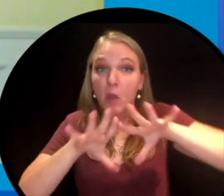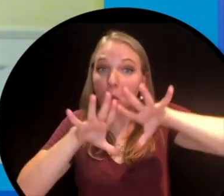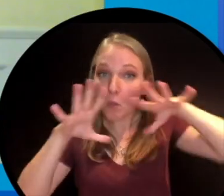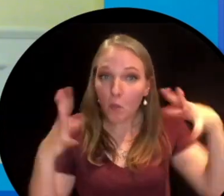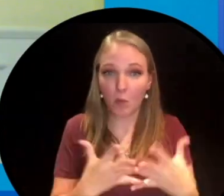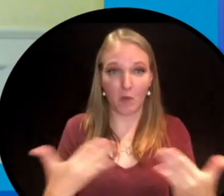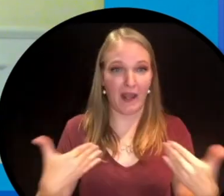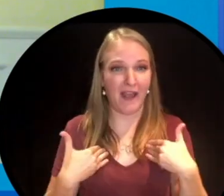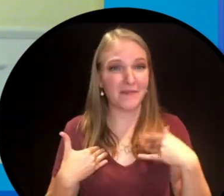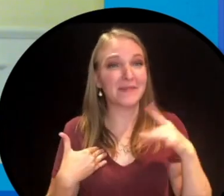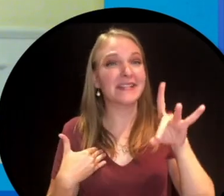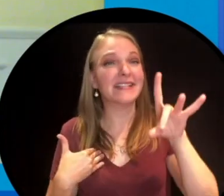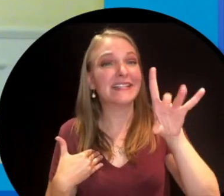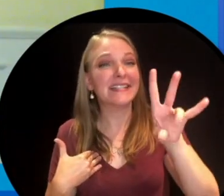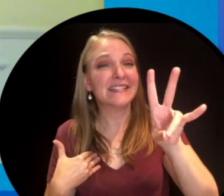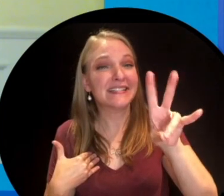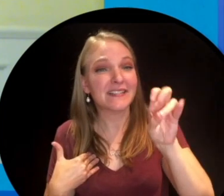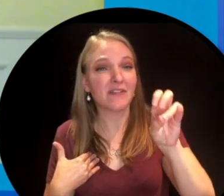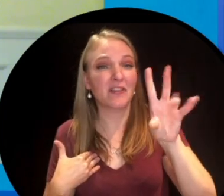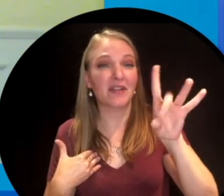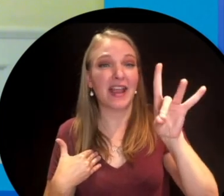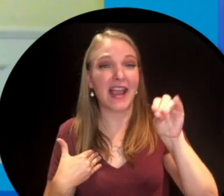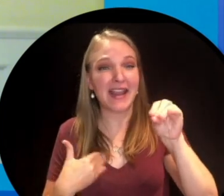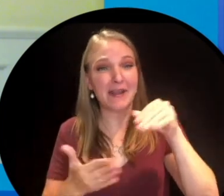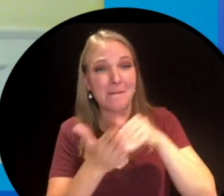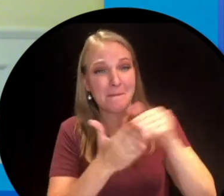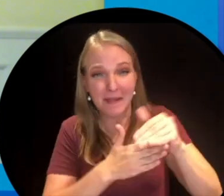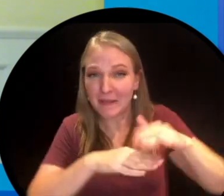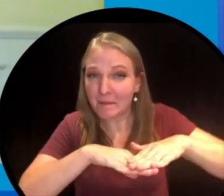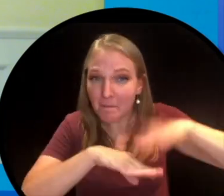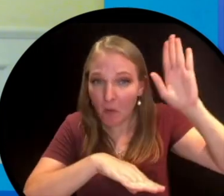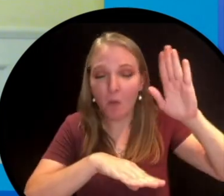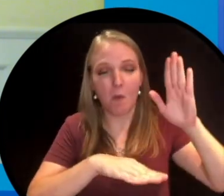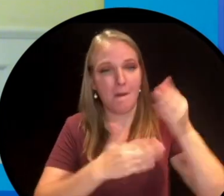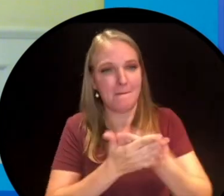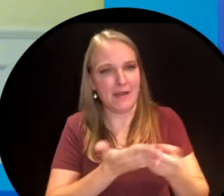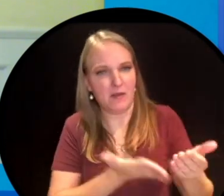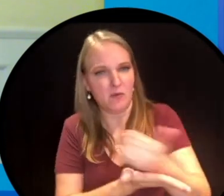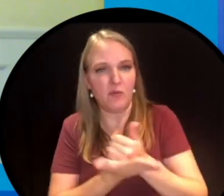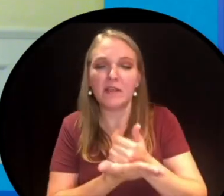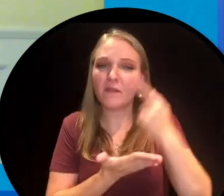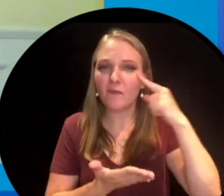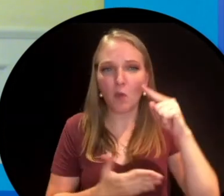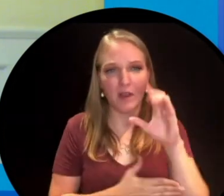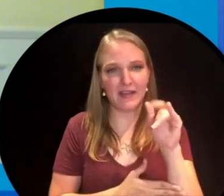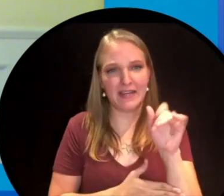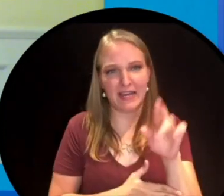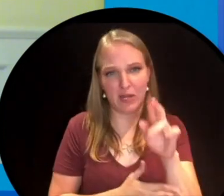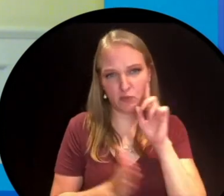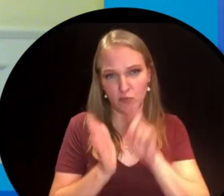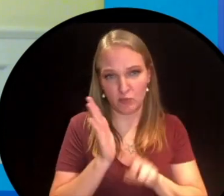more than 780 million dollars has been raised for cancer research. If you've ever taken part